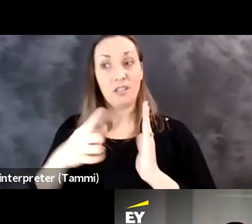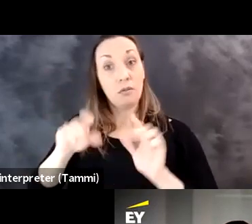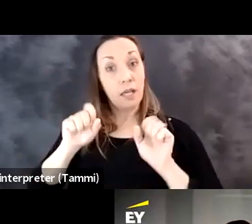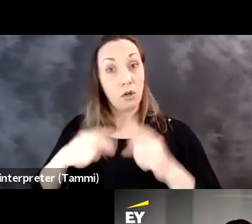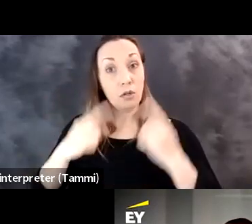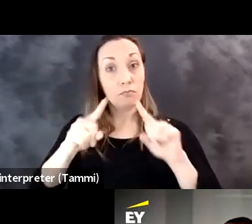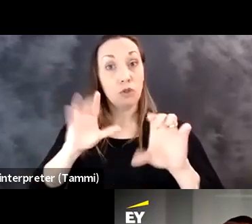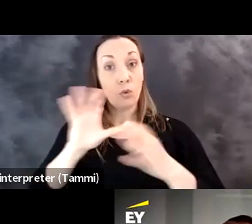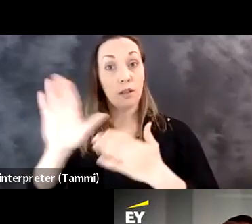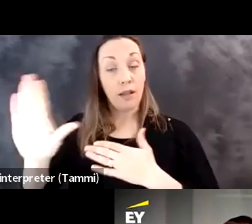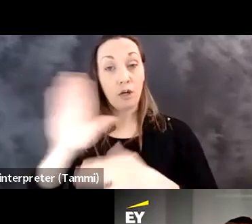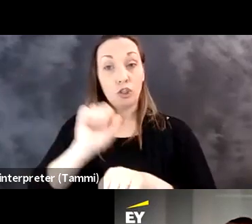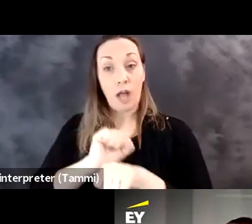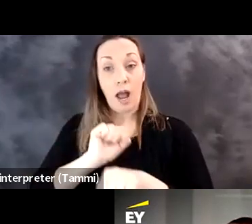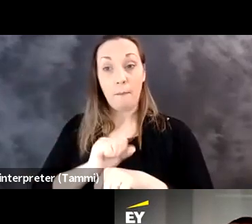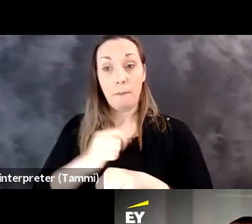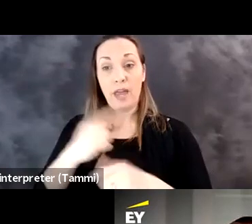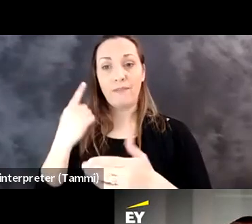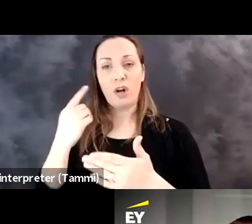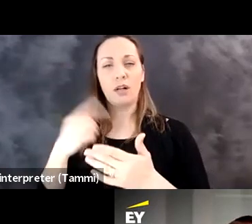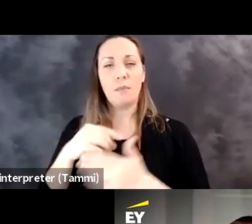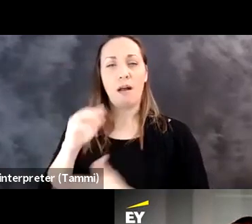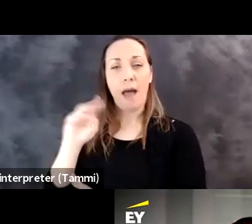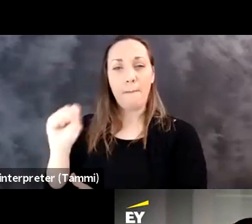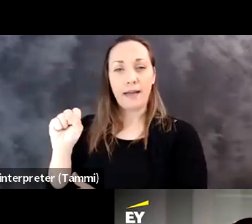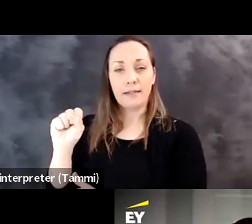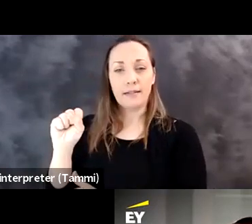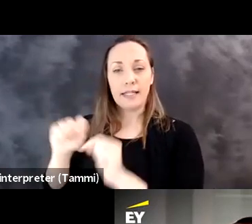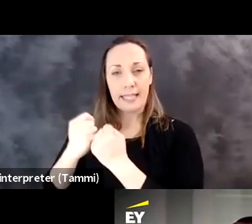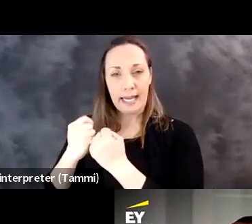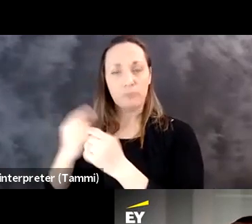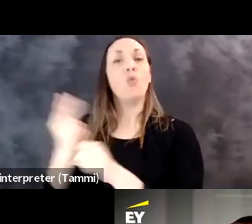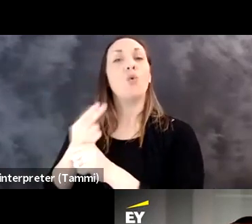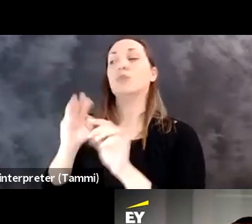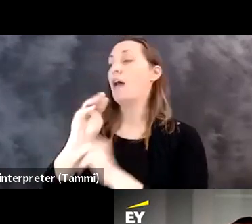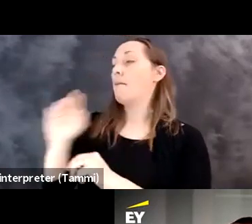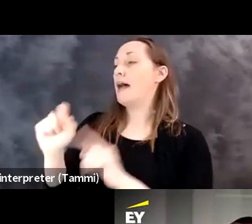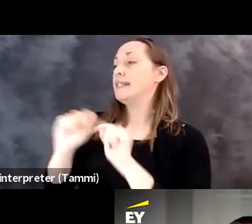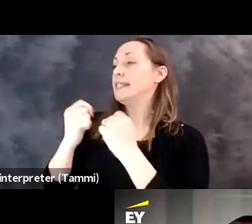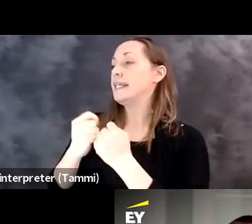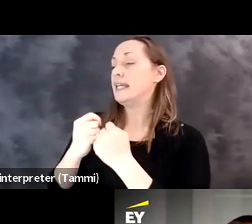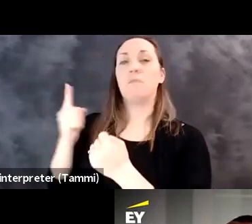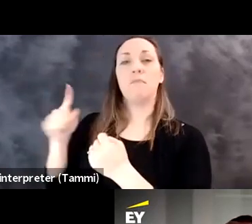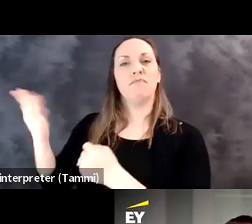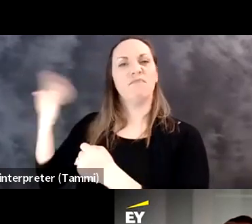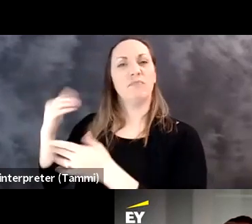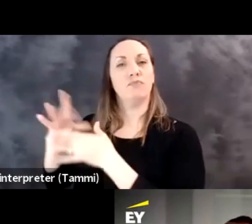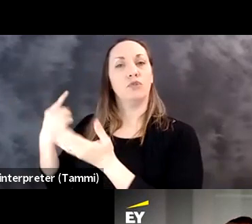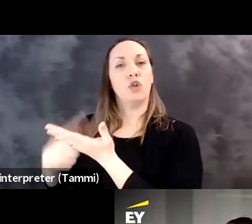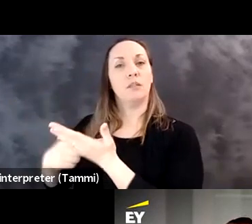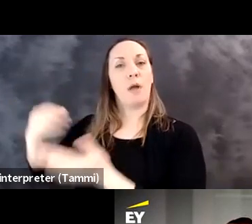complex assistive technology at home so they could do their job, I've heard a lot about -- I'm sorry, MS Teams, we're